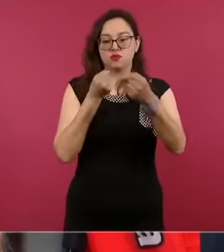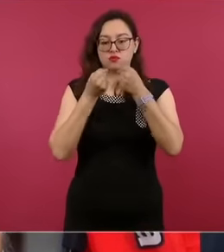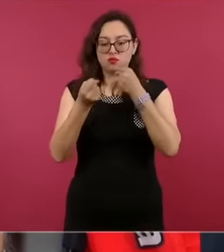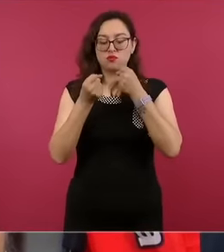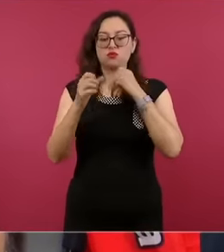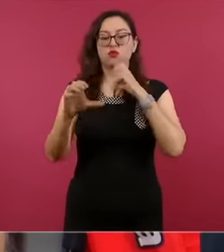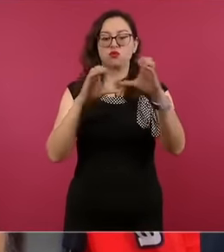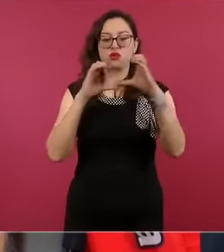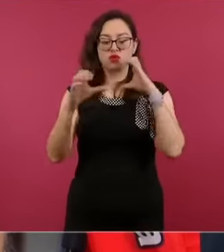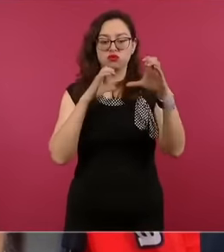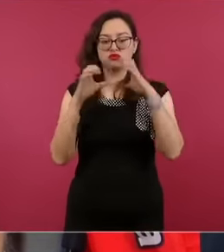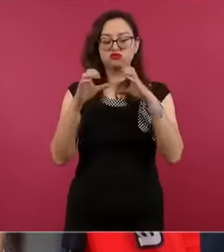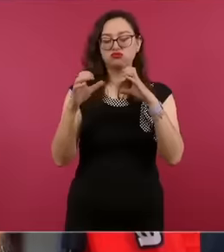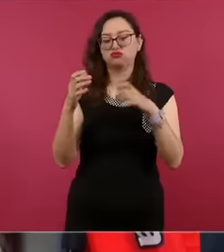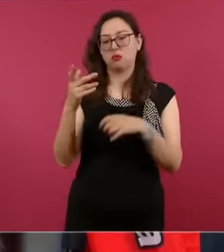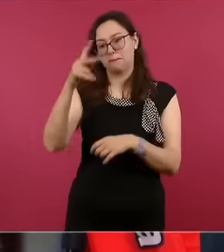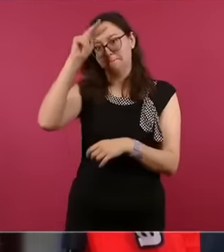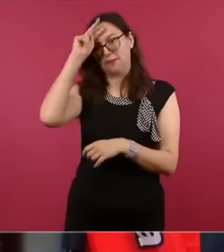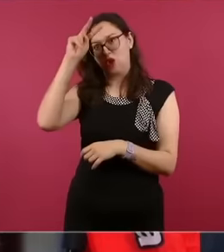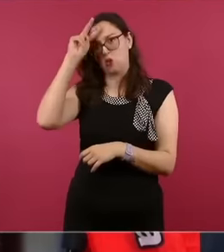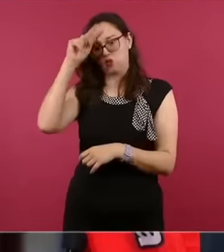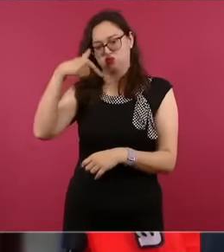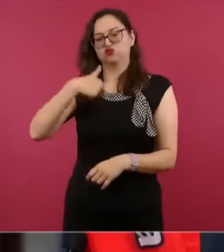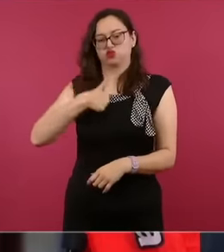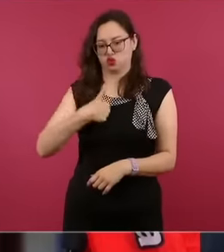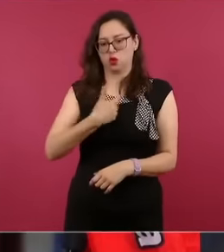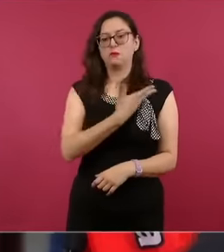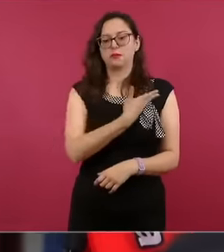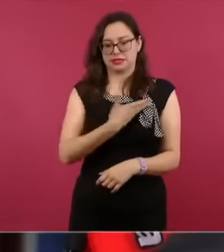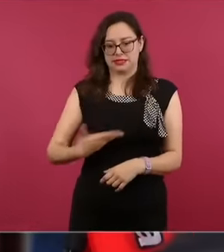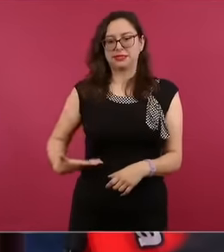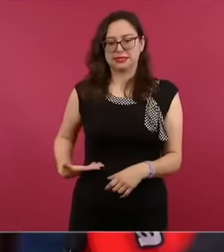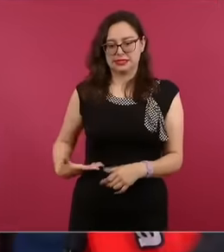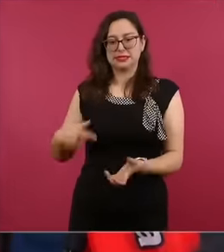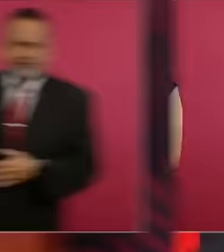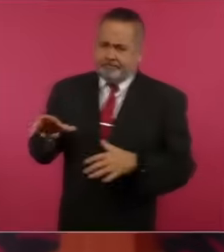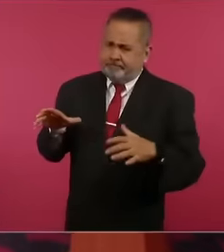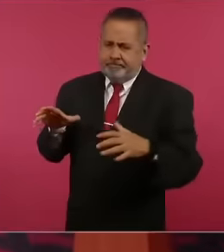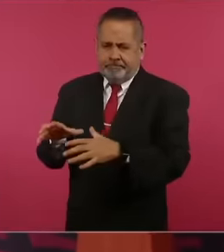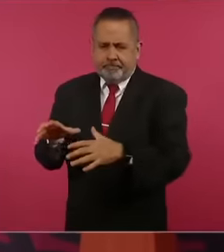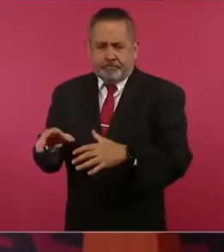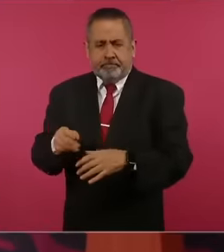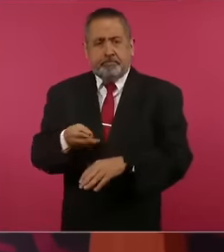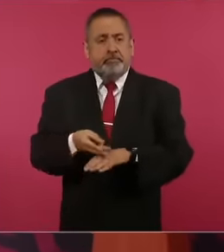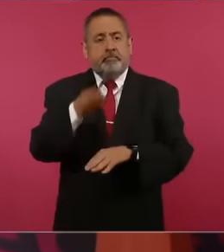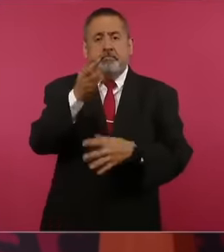we see the request he makes to the president of Mexico and the president without thinking